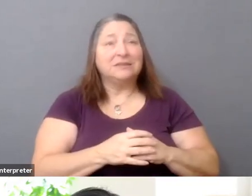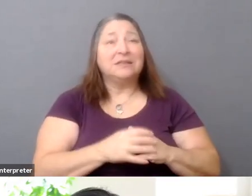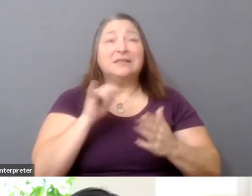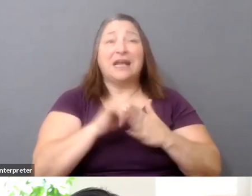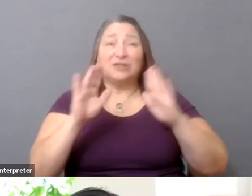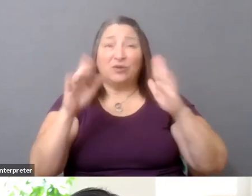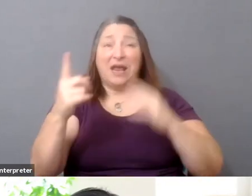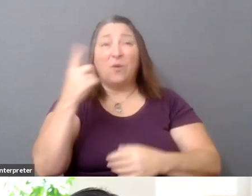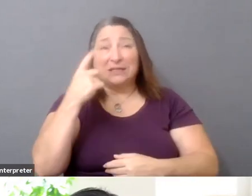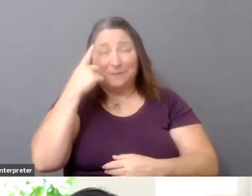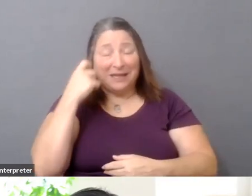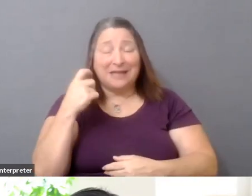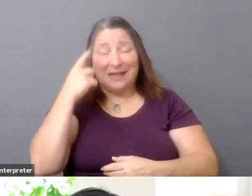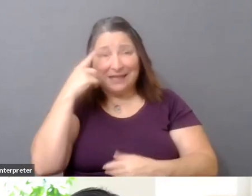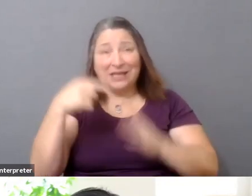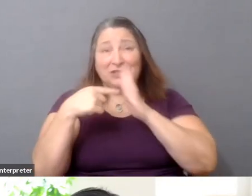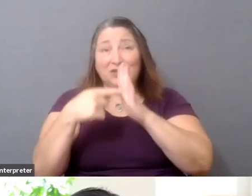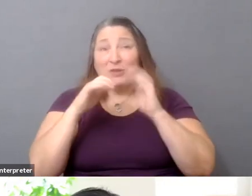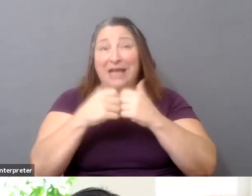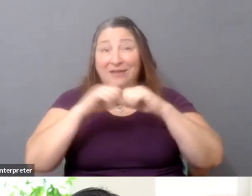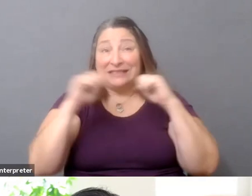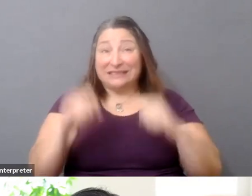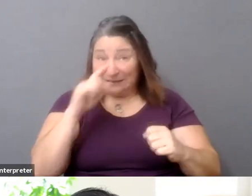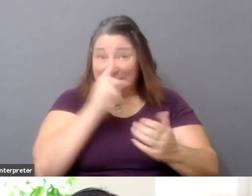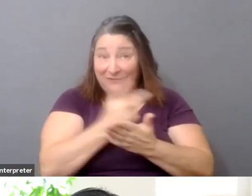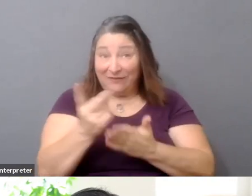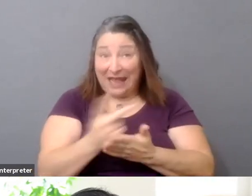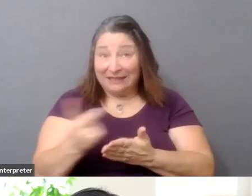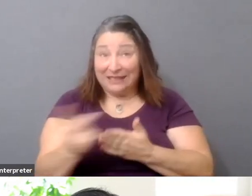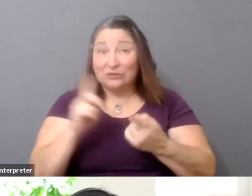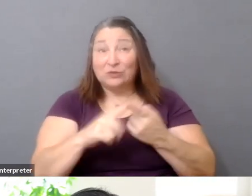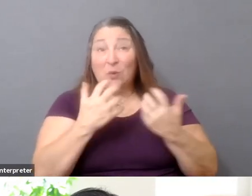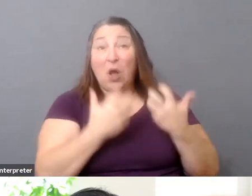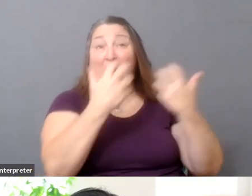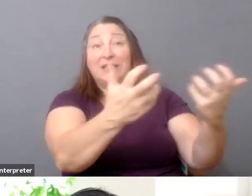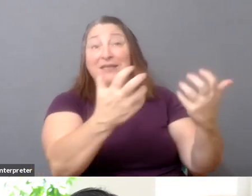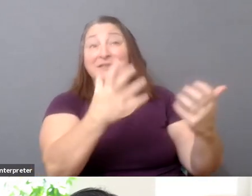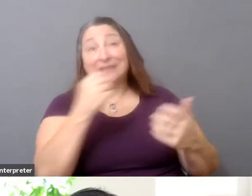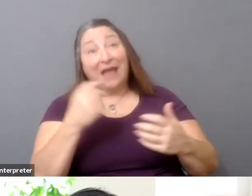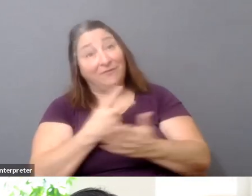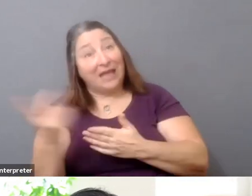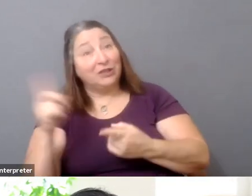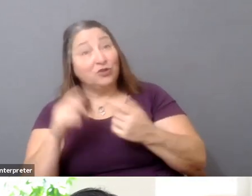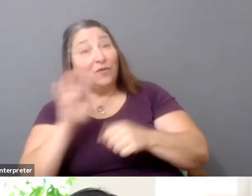I think it points to how the system is failing audiences and filmmakers if we don't-- you know,